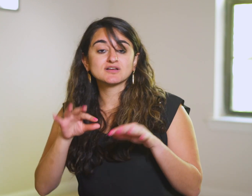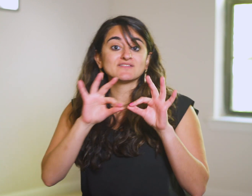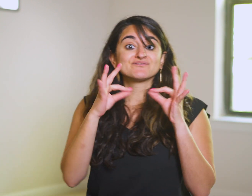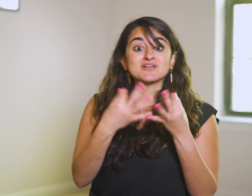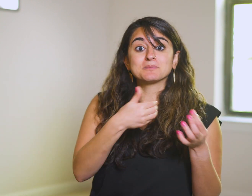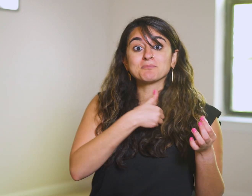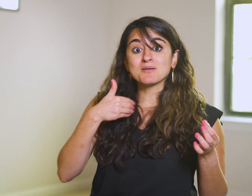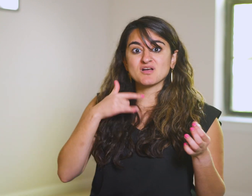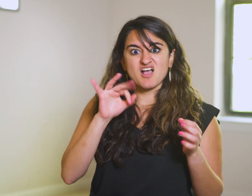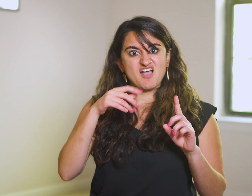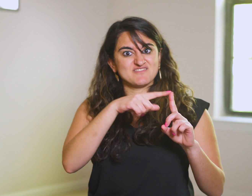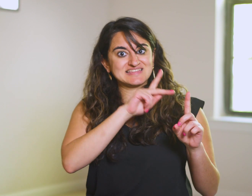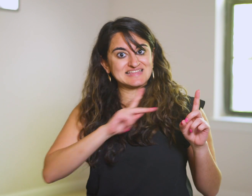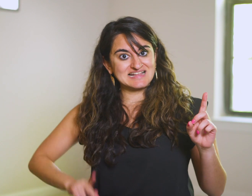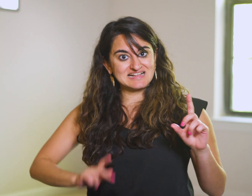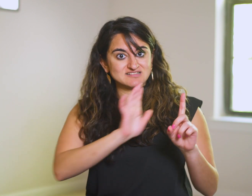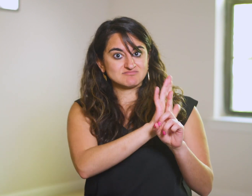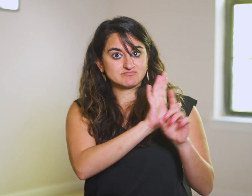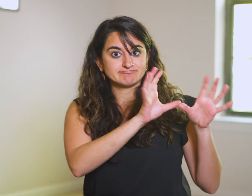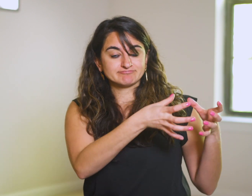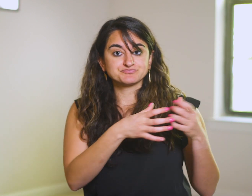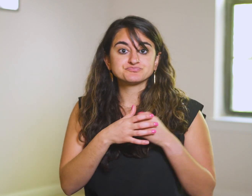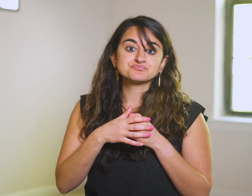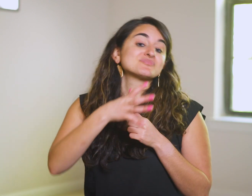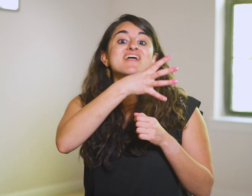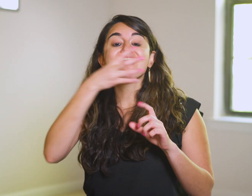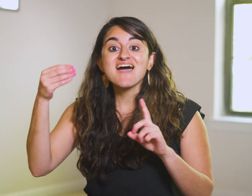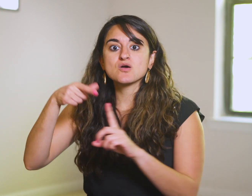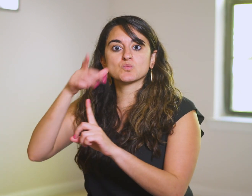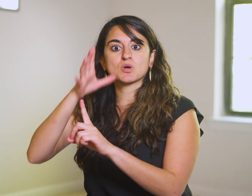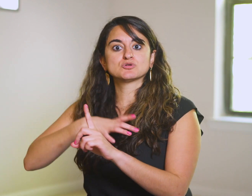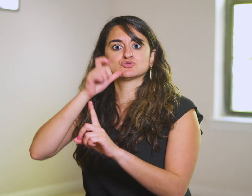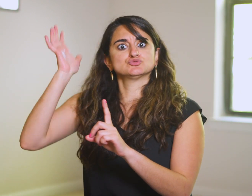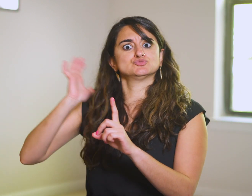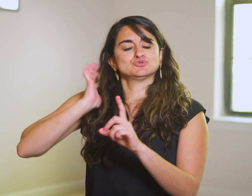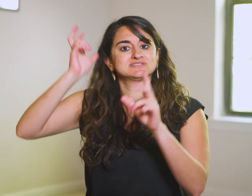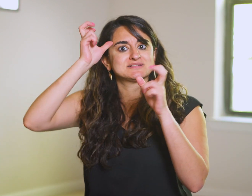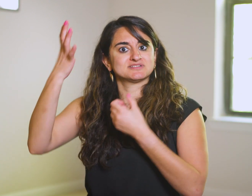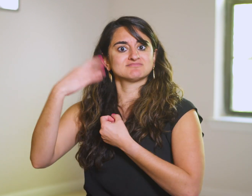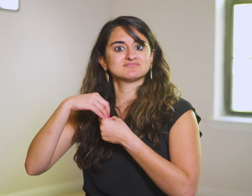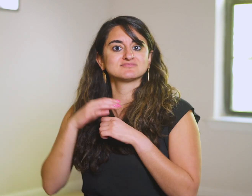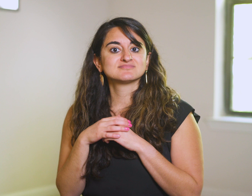family members of the king’s entourage, and a formerly demonized woman.